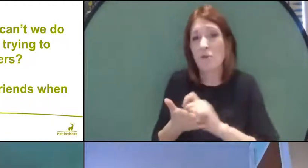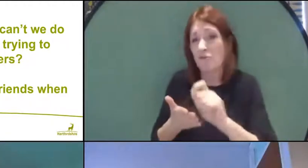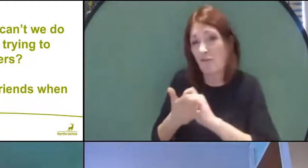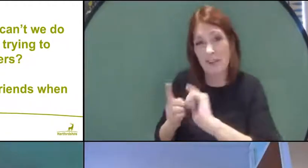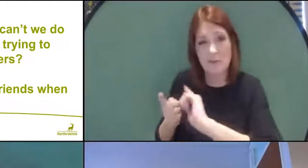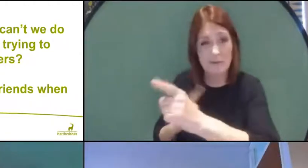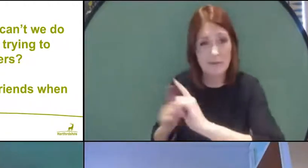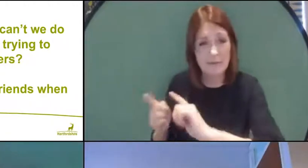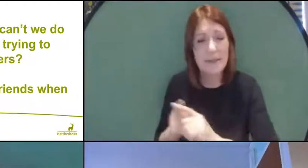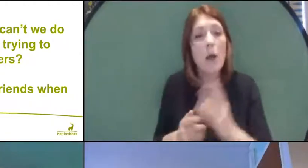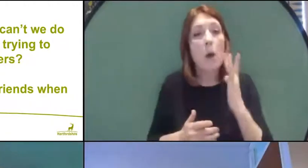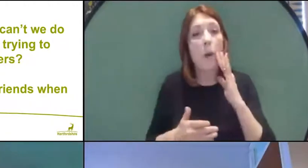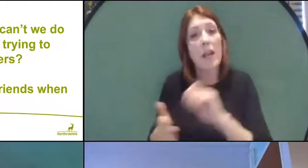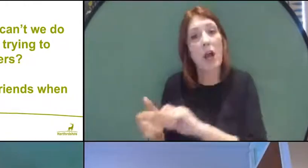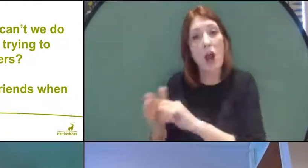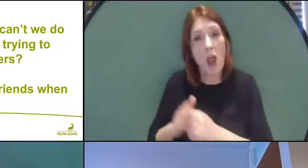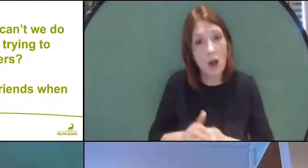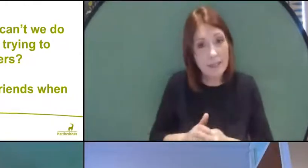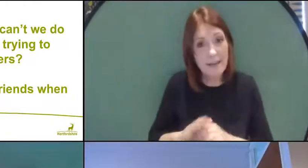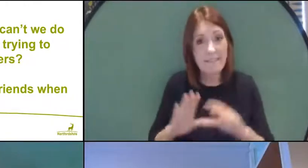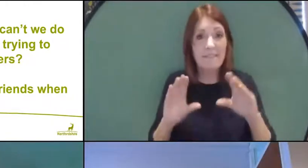Once the lockdown is over, of course you can see your friends